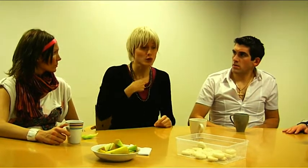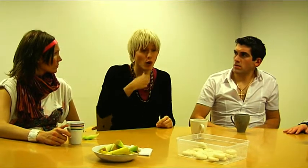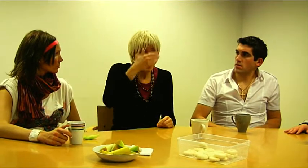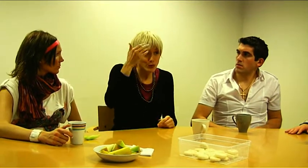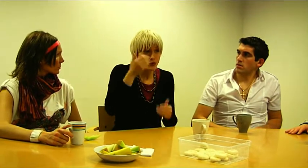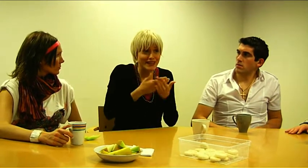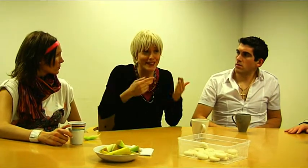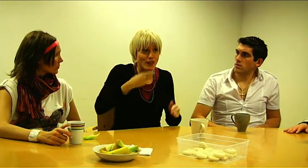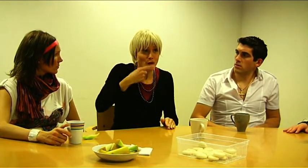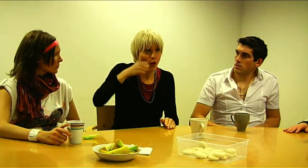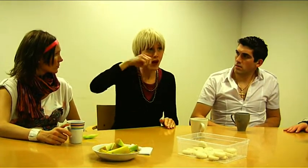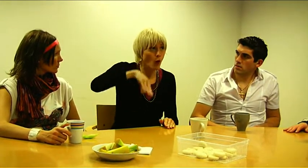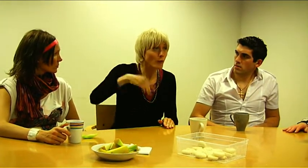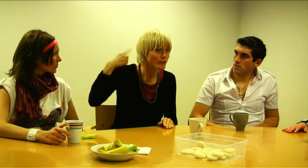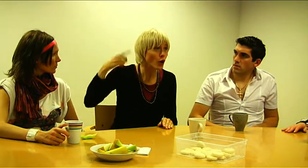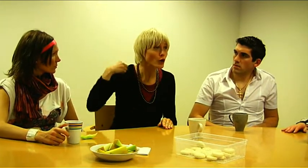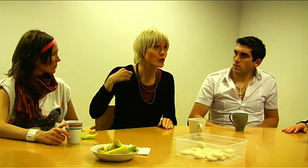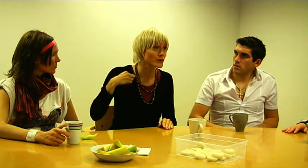I couldn't tell you this before.